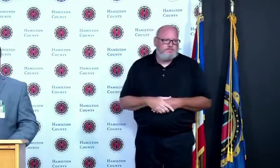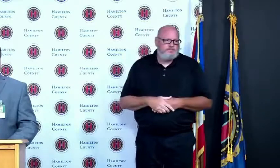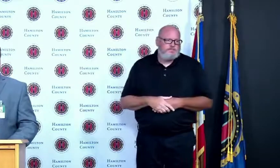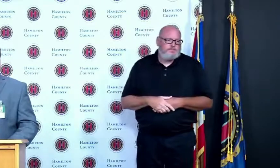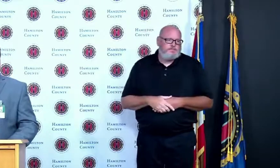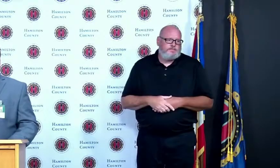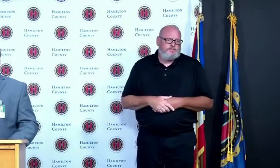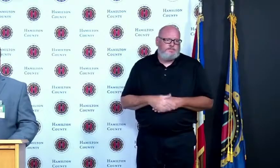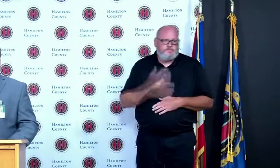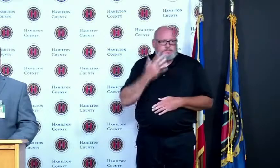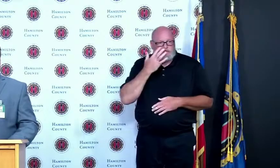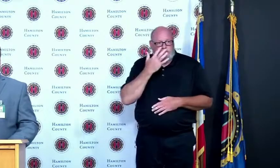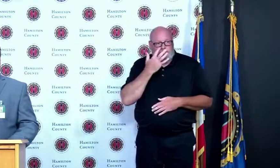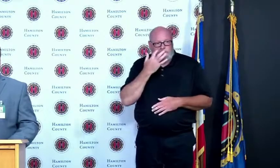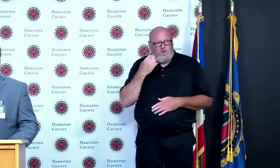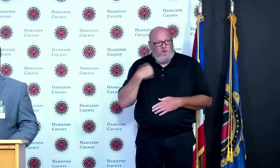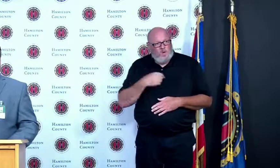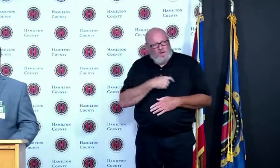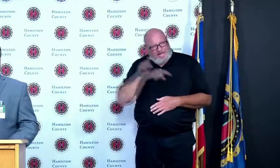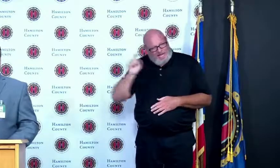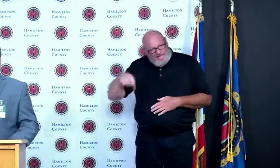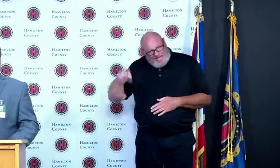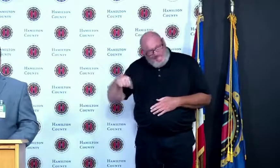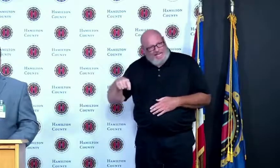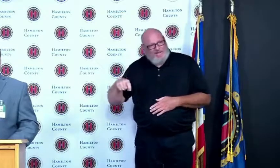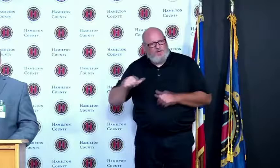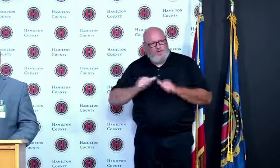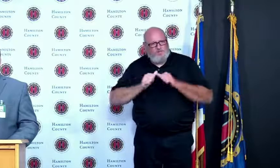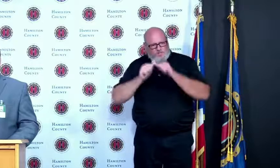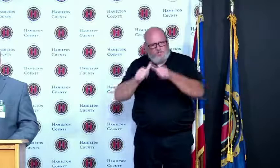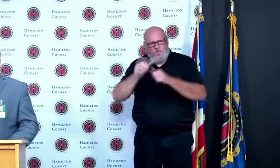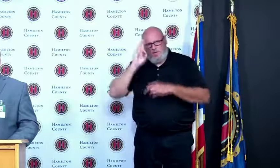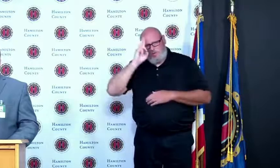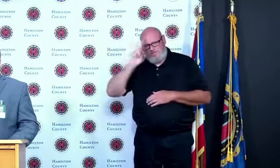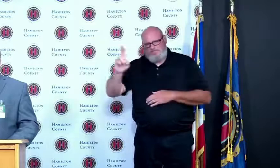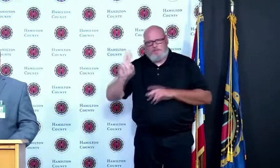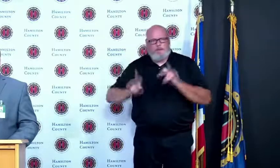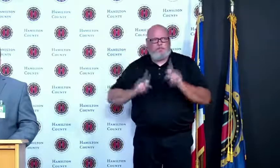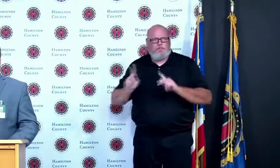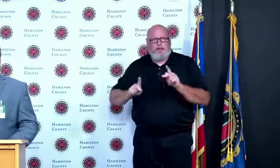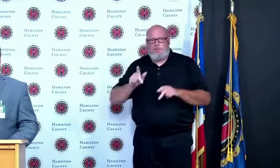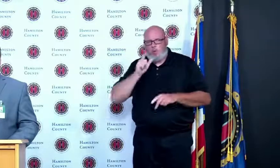continue as a community to show respect for people and work as a community to to end this pandemic